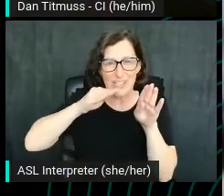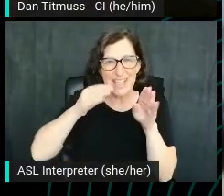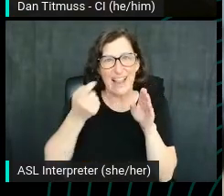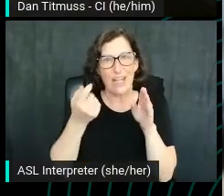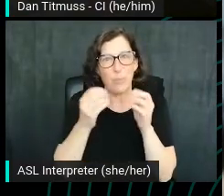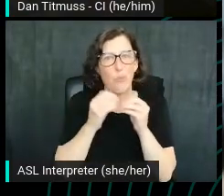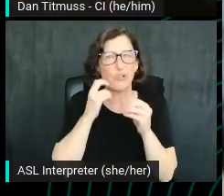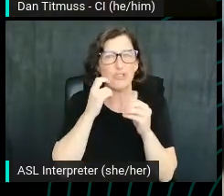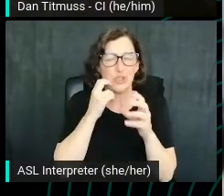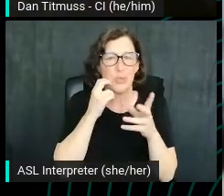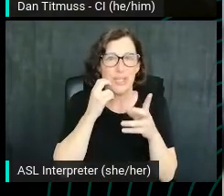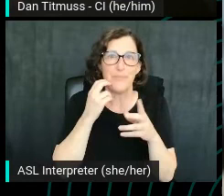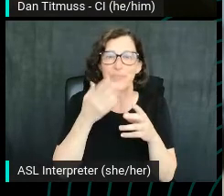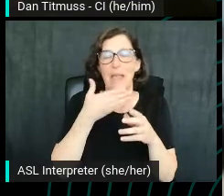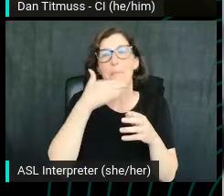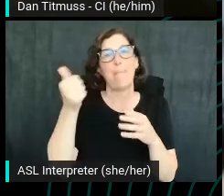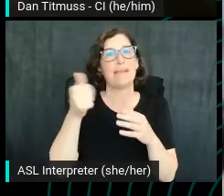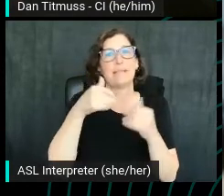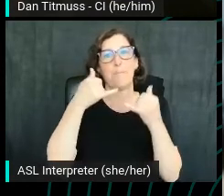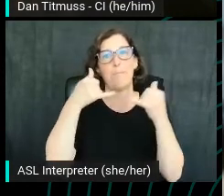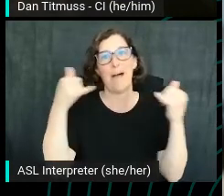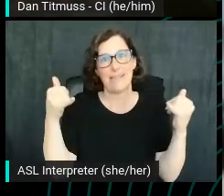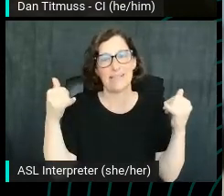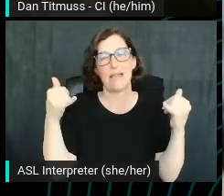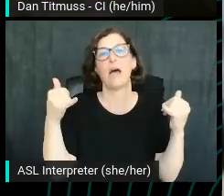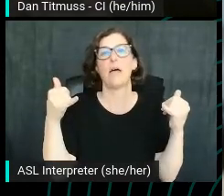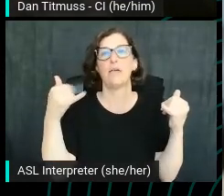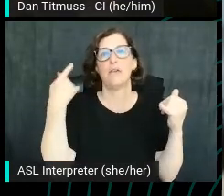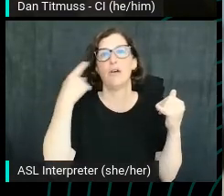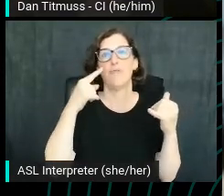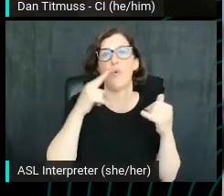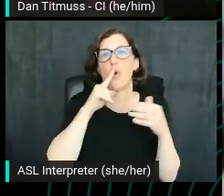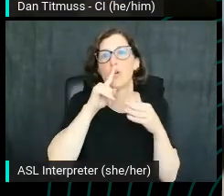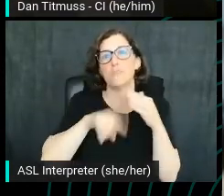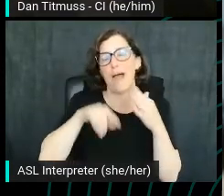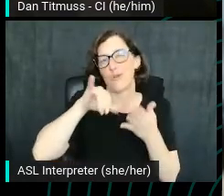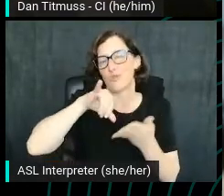It's one of the best pastas you can have thick, like, tomato-based sauces. It's delicious.